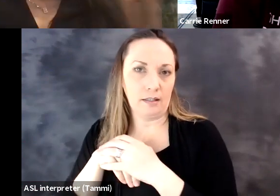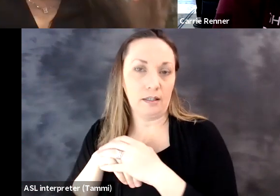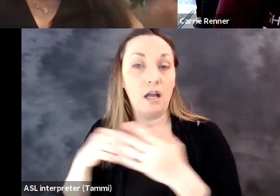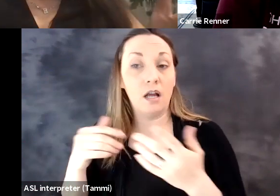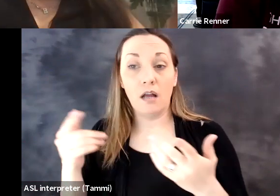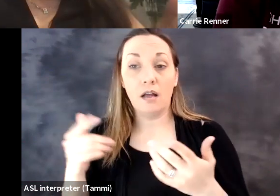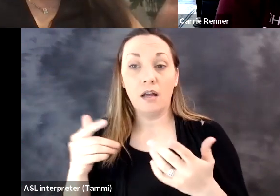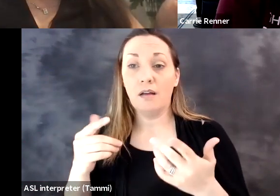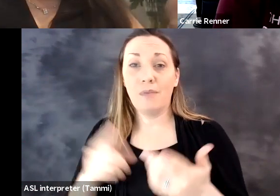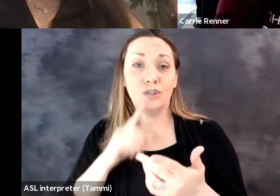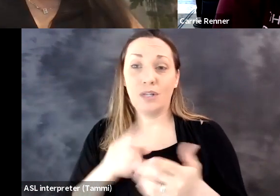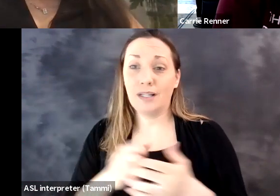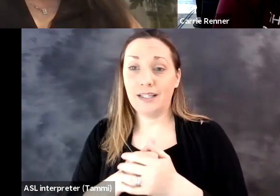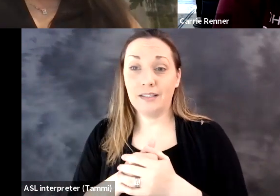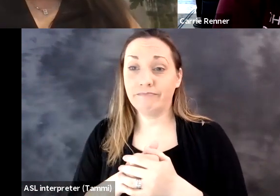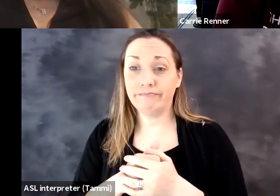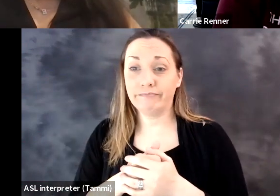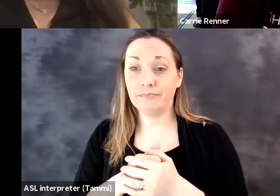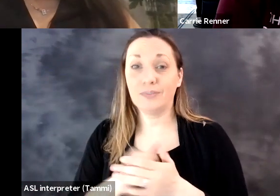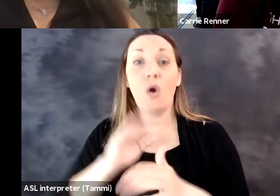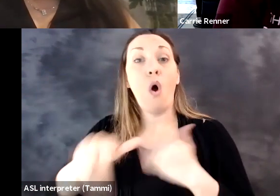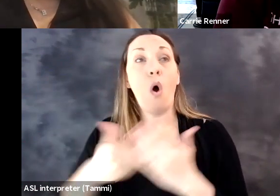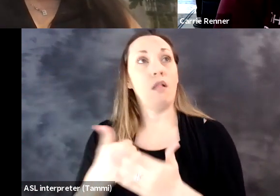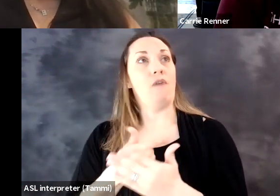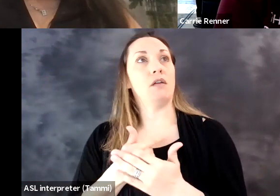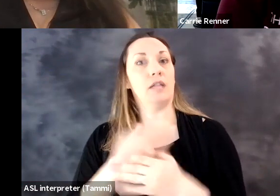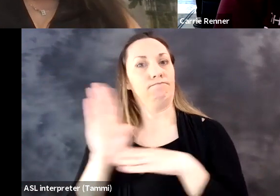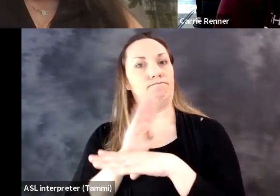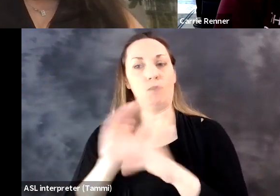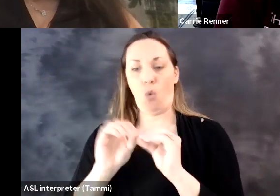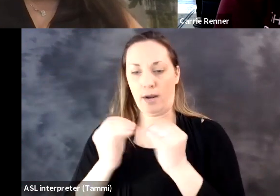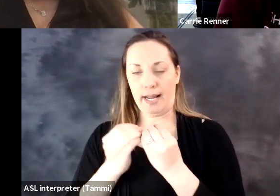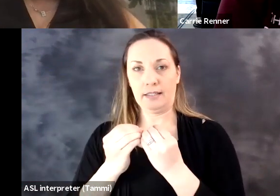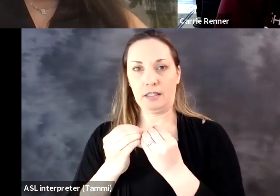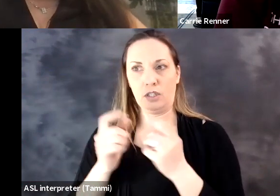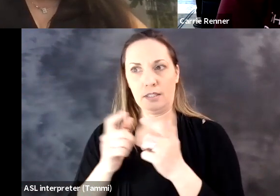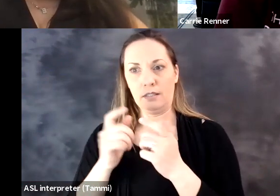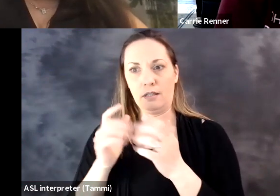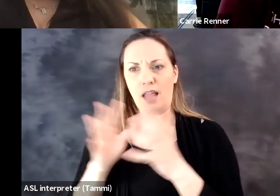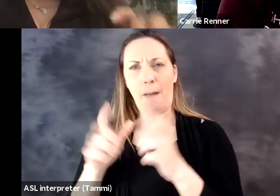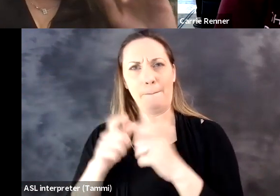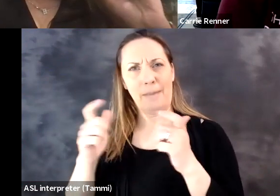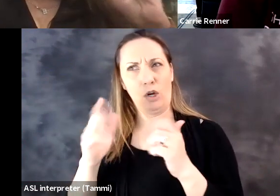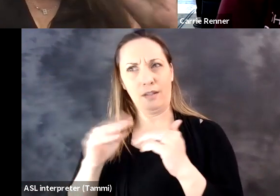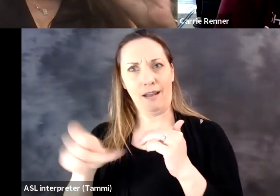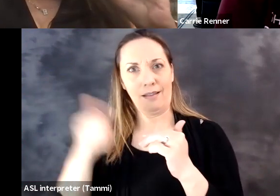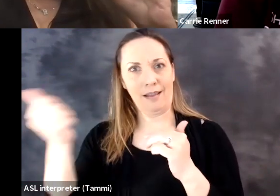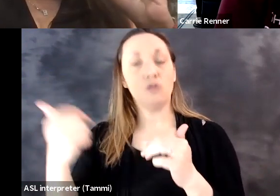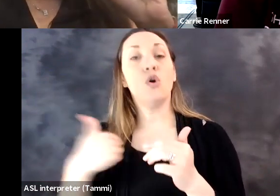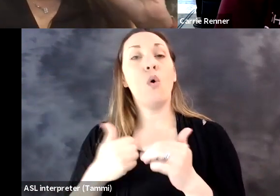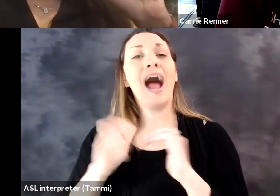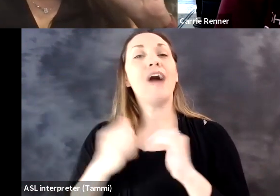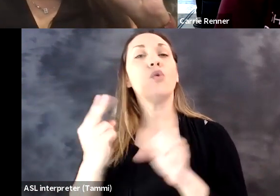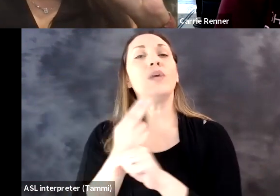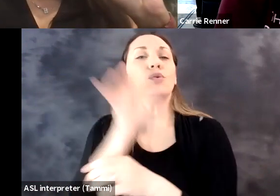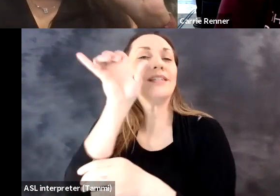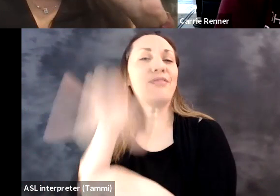forefront of it.